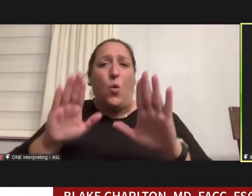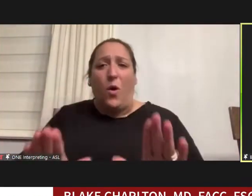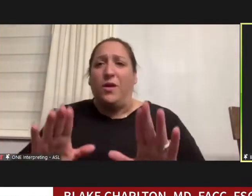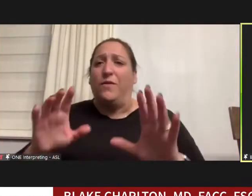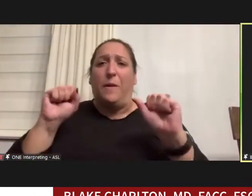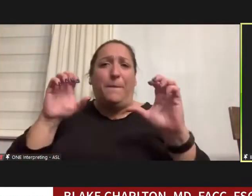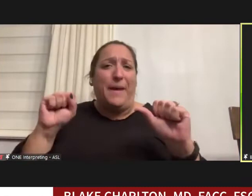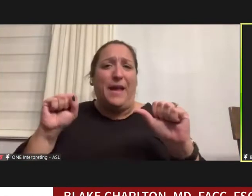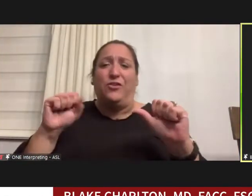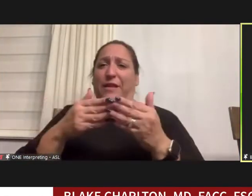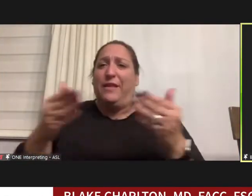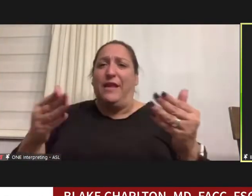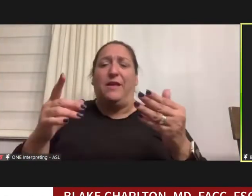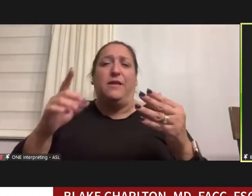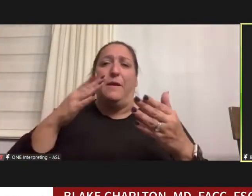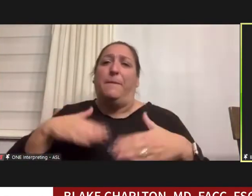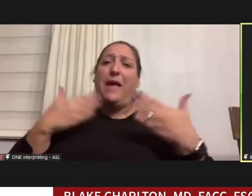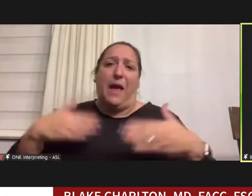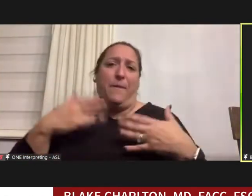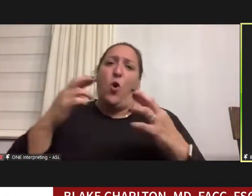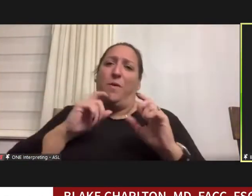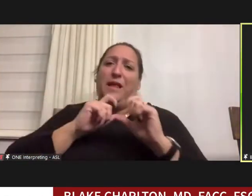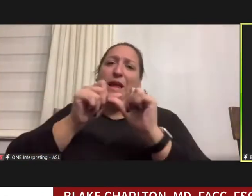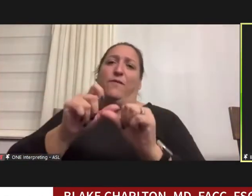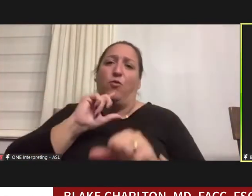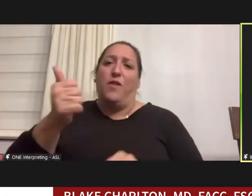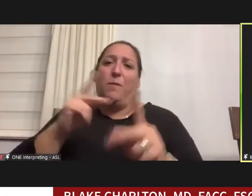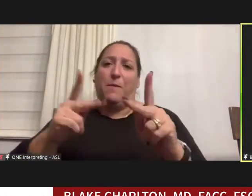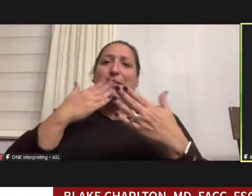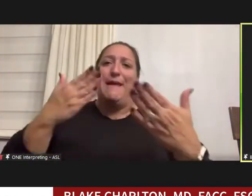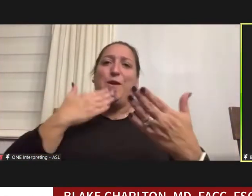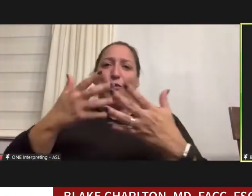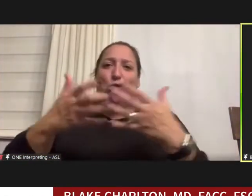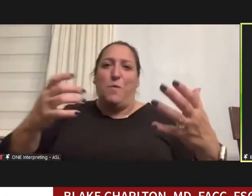got in and I hope that they continue to get that opportunity to other people. Thank you so much for listening. >>PETER